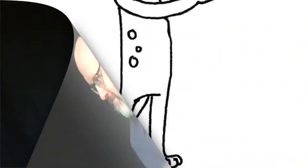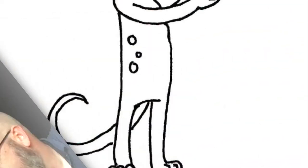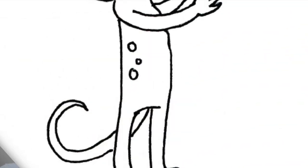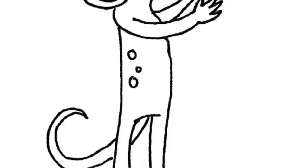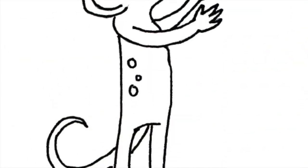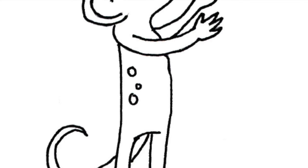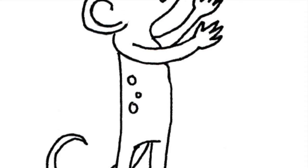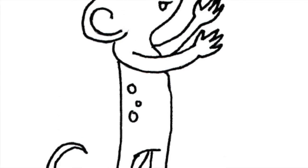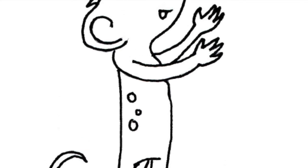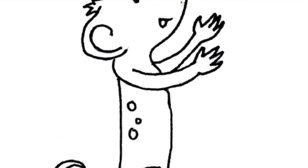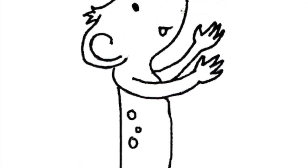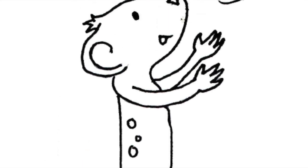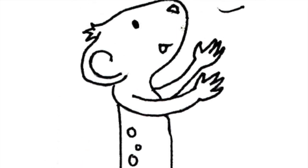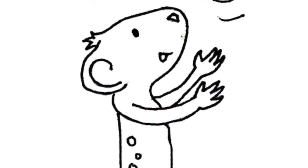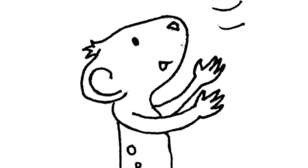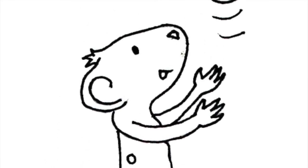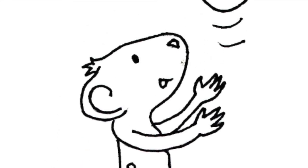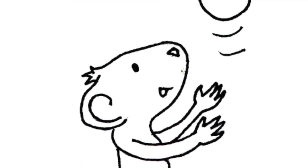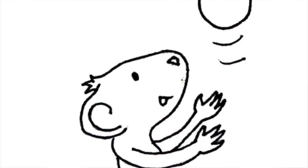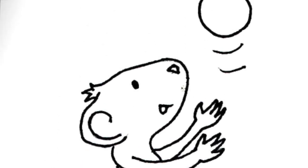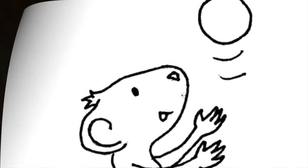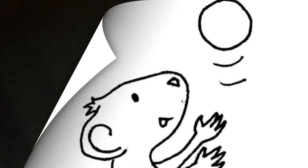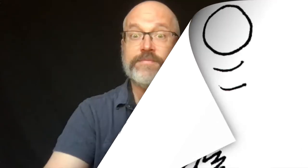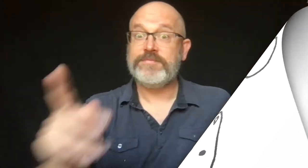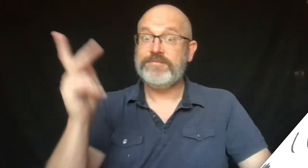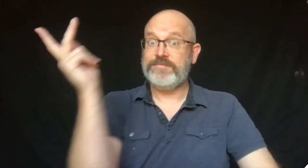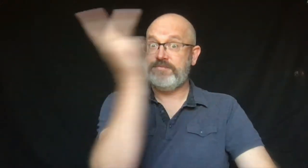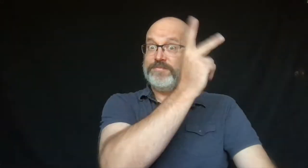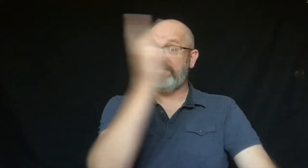And this is Sam.